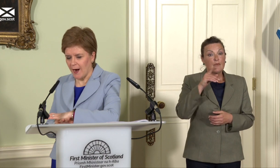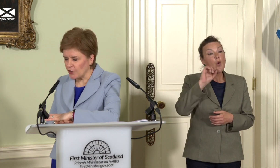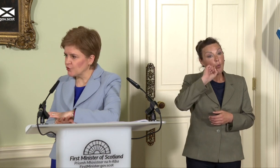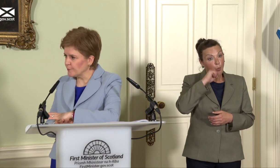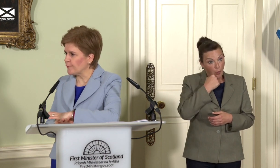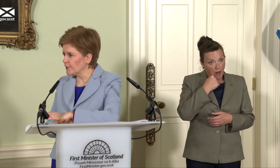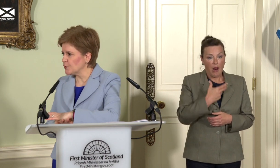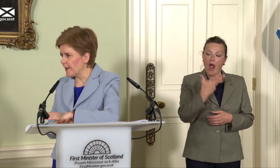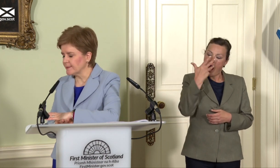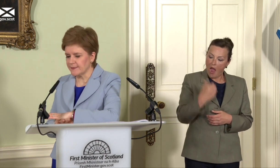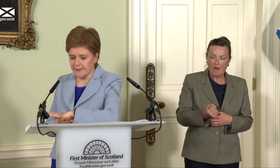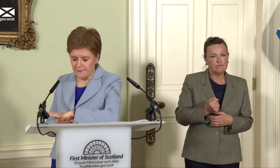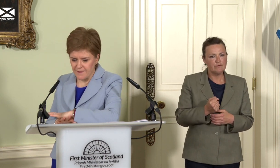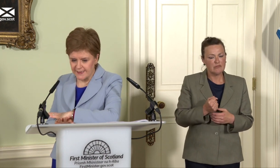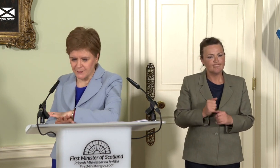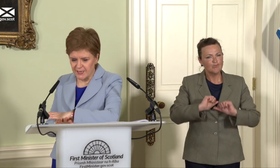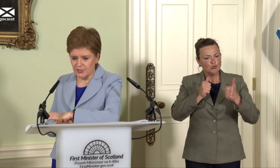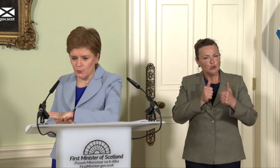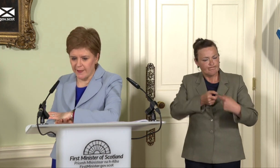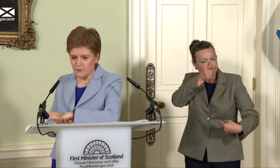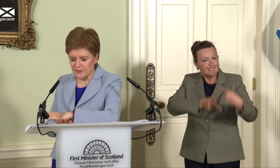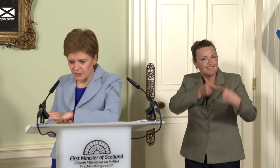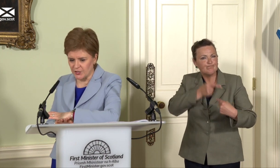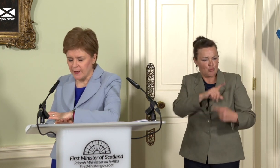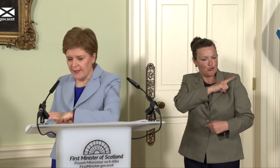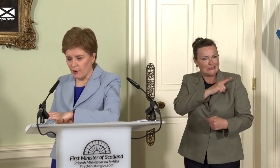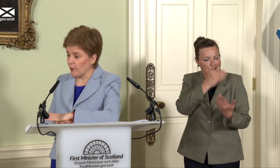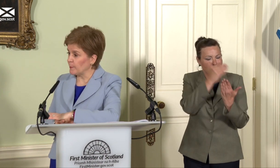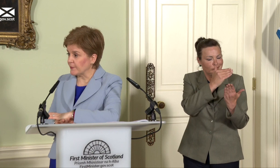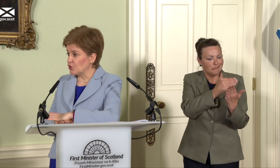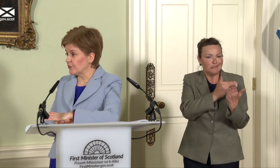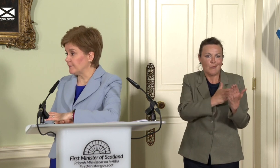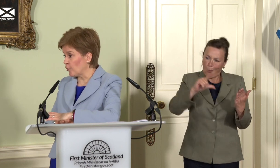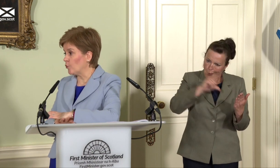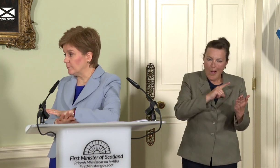argument for independence. And a very substantial exposition of how we make the journey from a